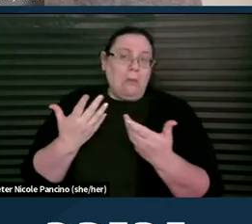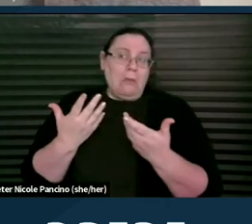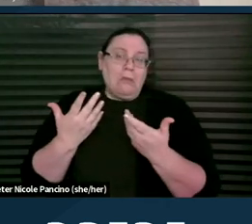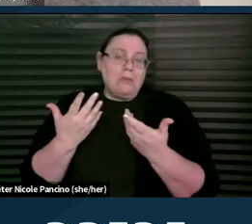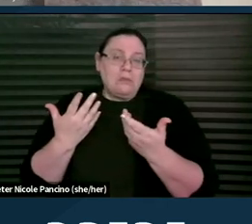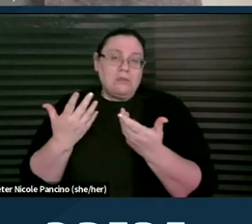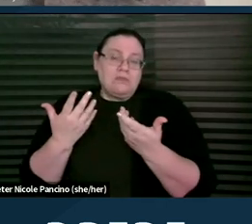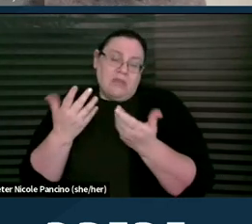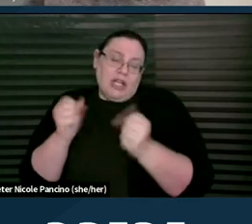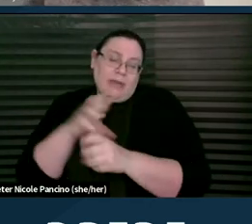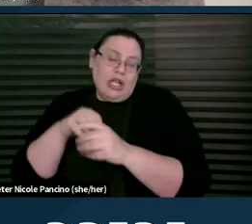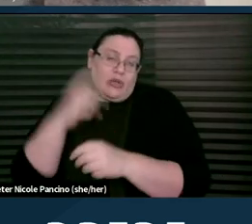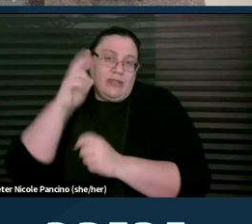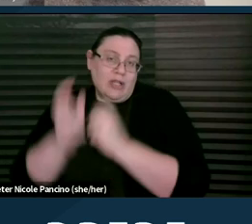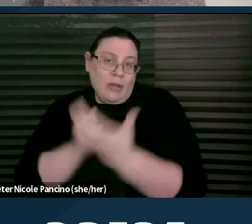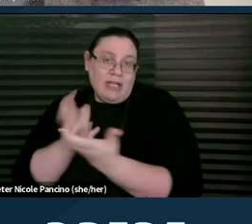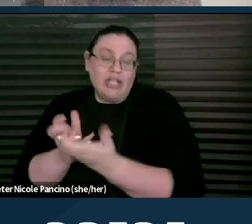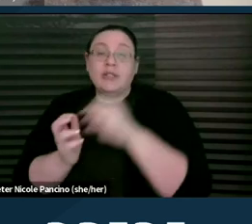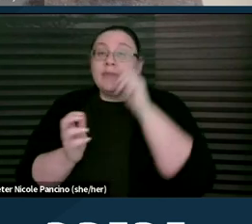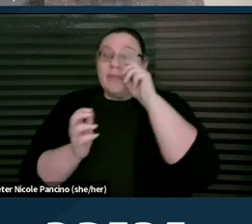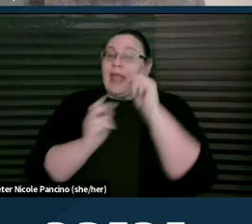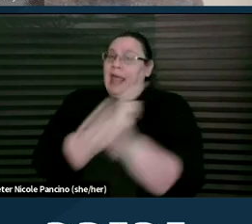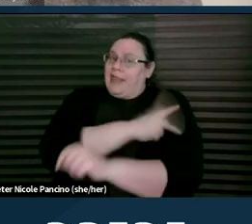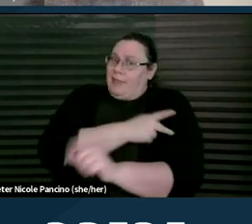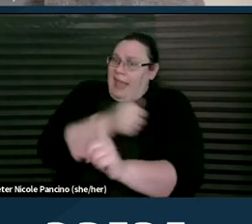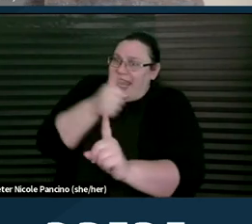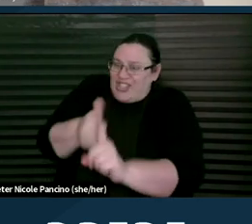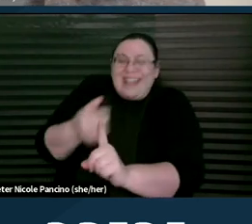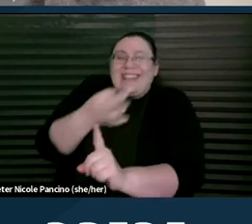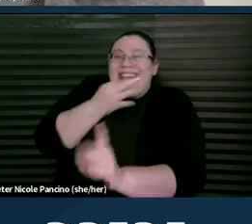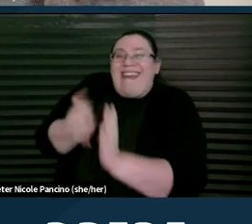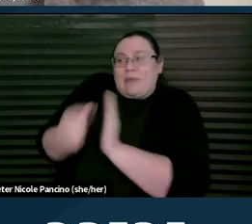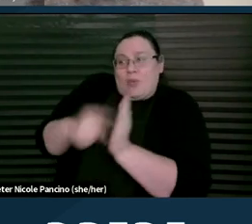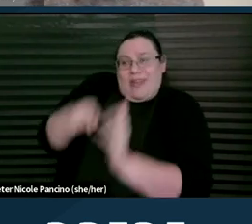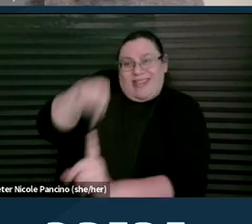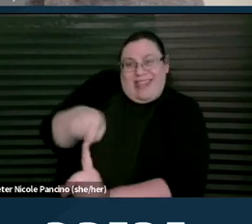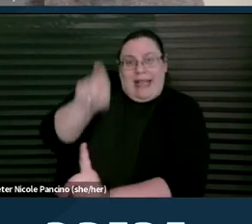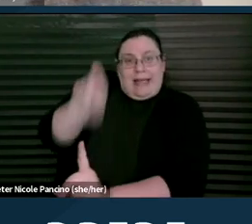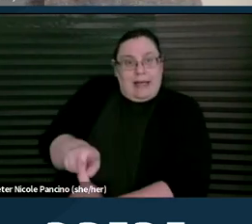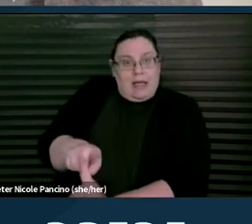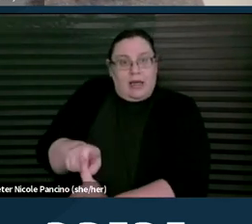and a patient is an expert in their needs and what accommodation will make services